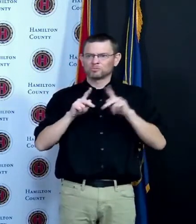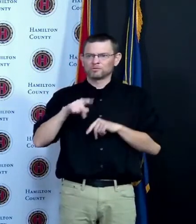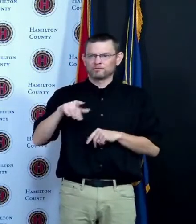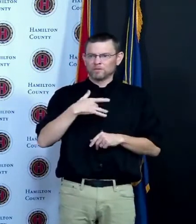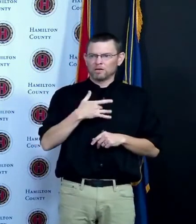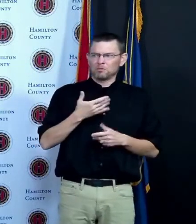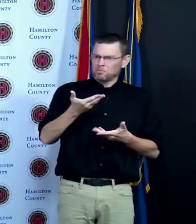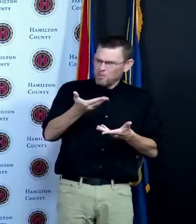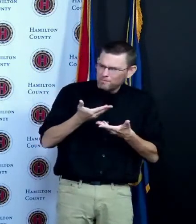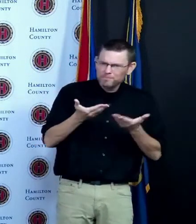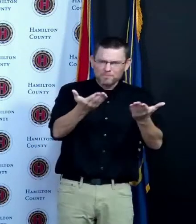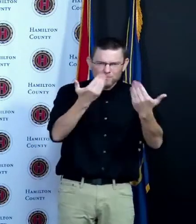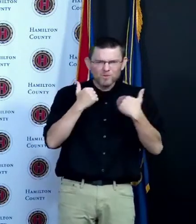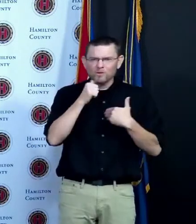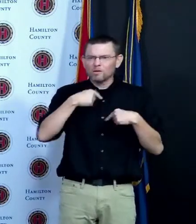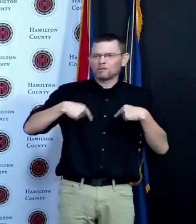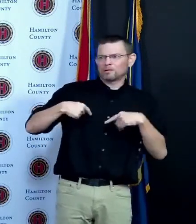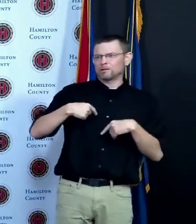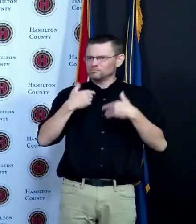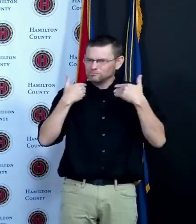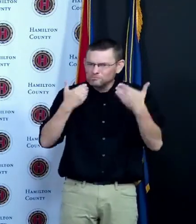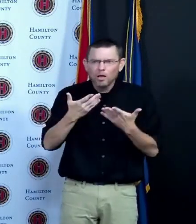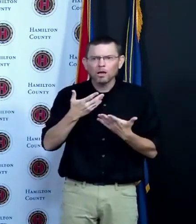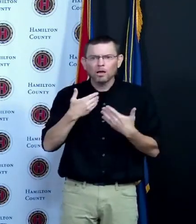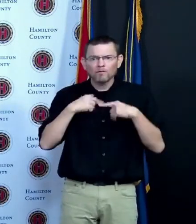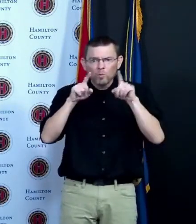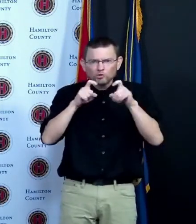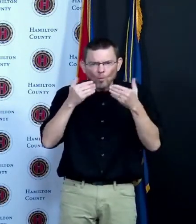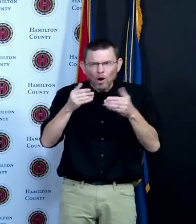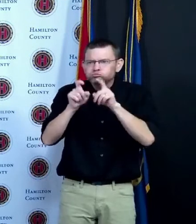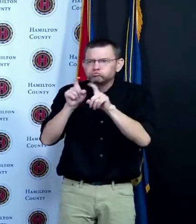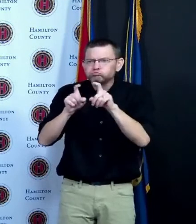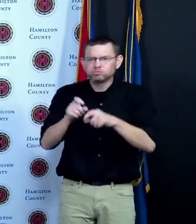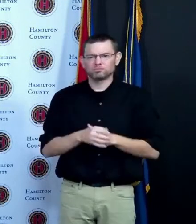all fronts so thanks for pointing that out so with that we're gonna go to questions Bridget